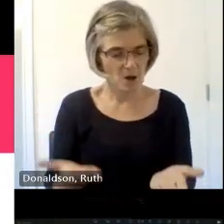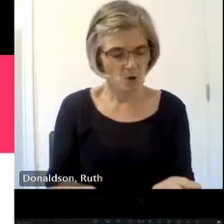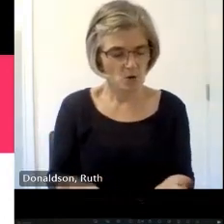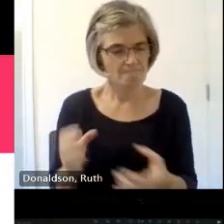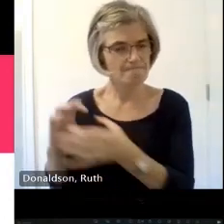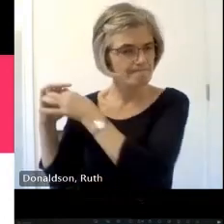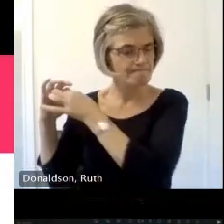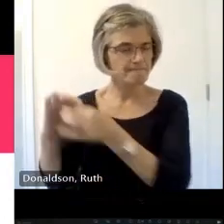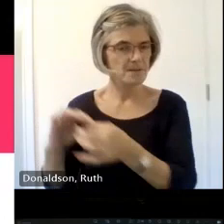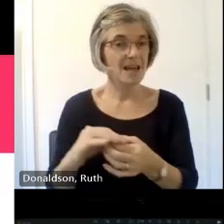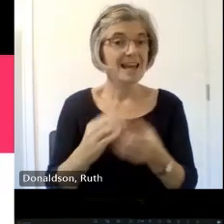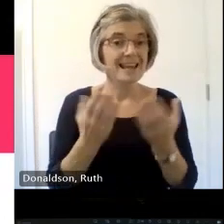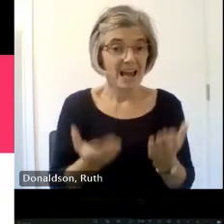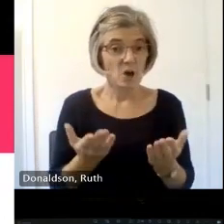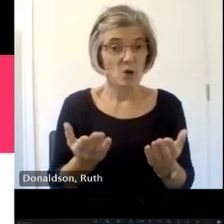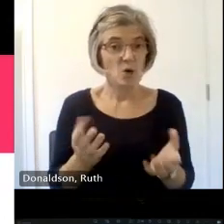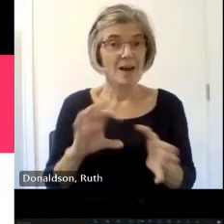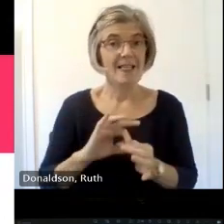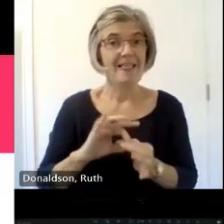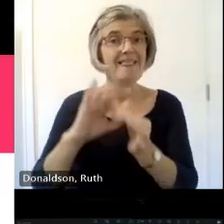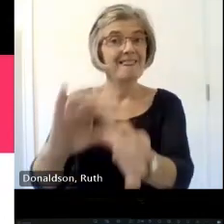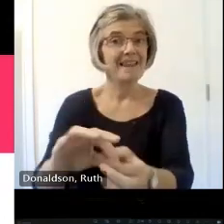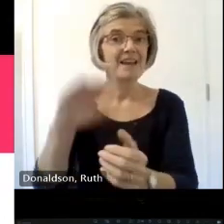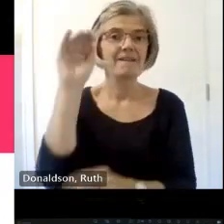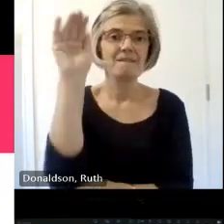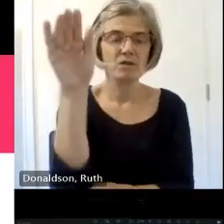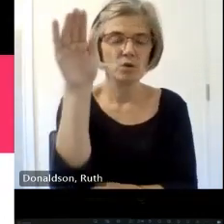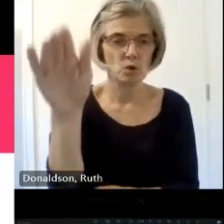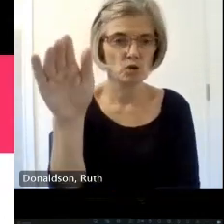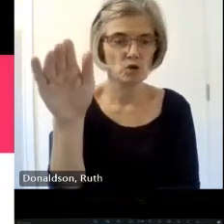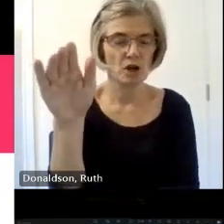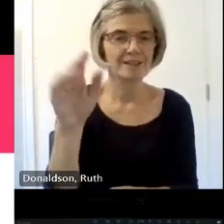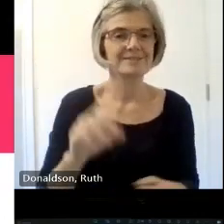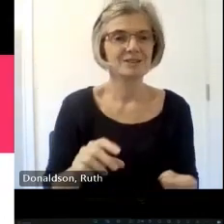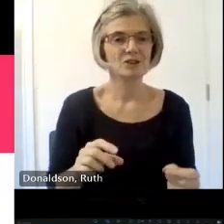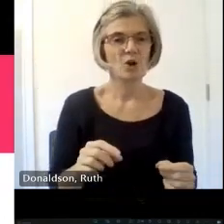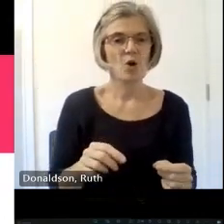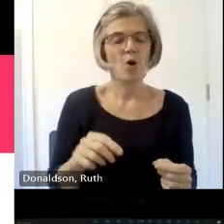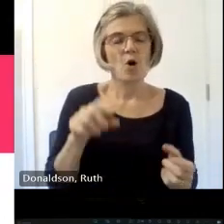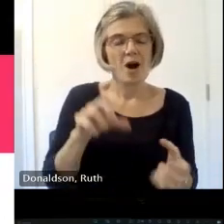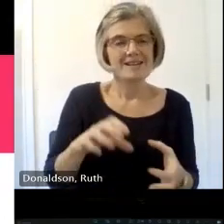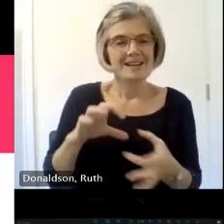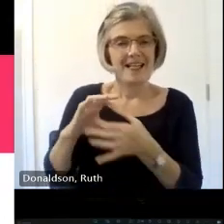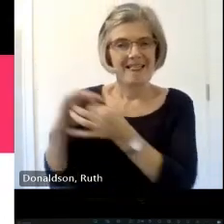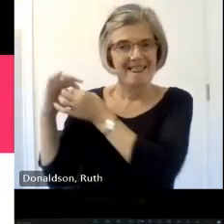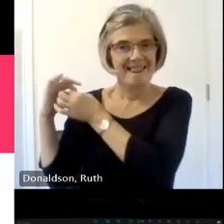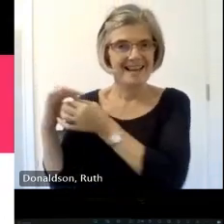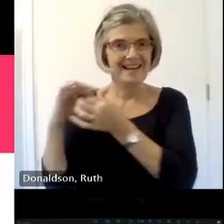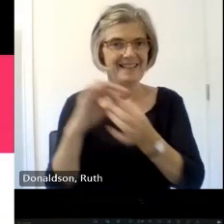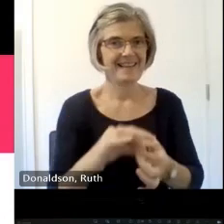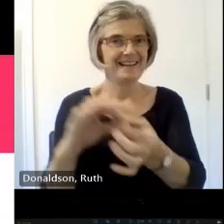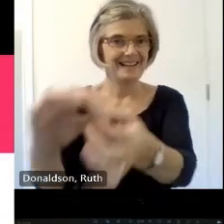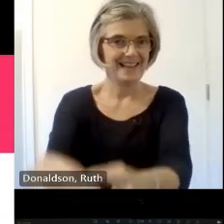have one foot in the past one foot in the now and my Gaz looking ahead um I believe that by